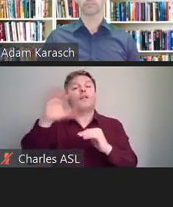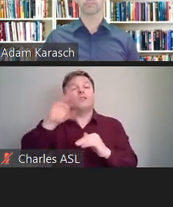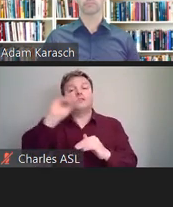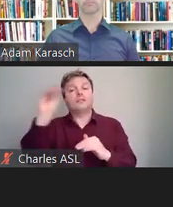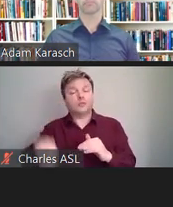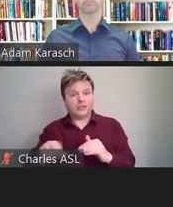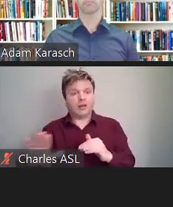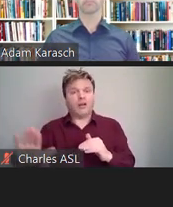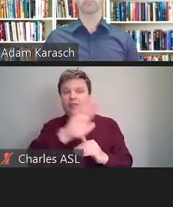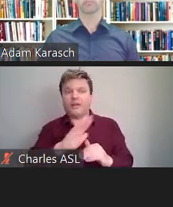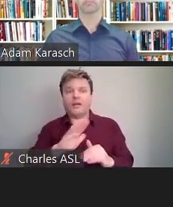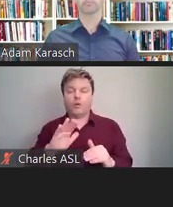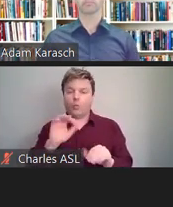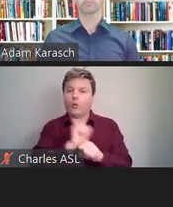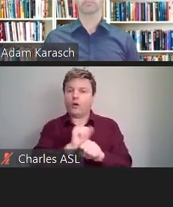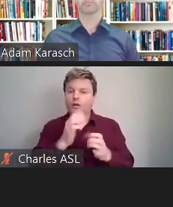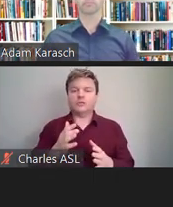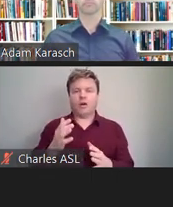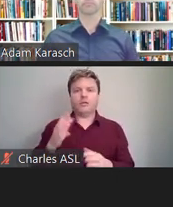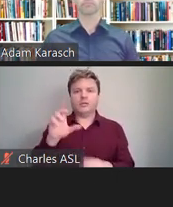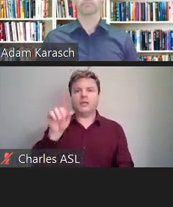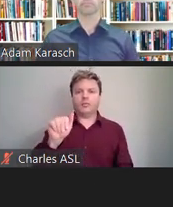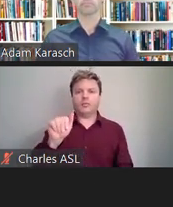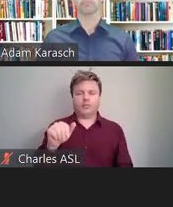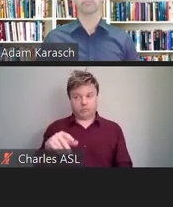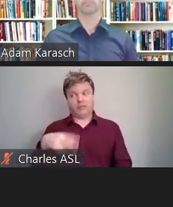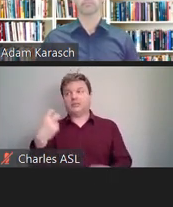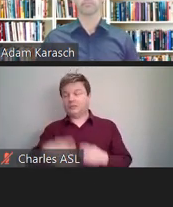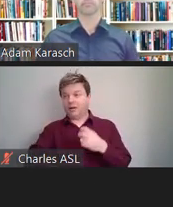I mean, that's difficult to maintain that so.